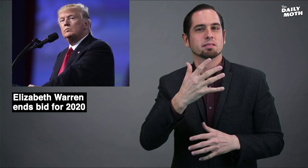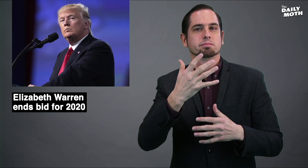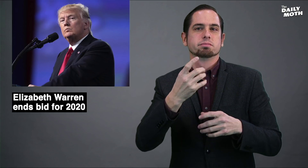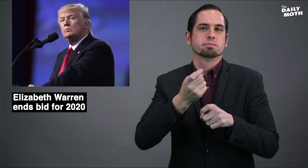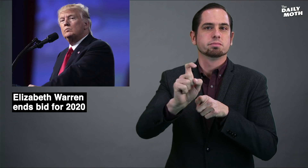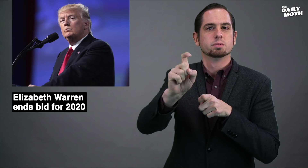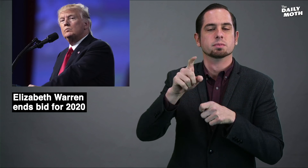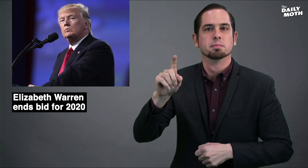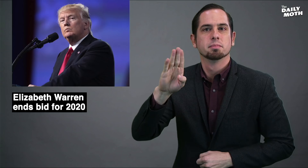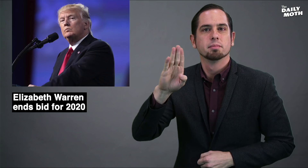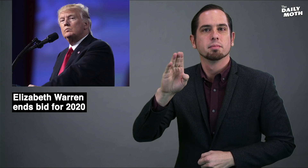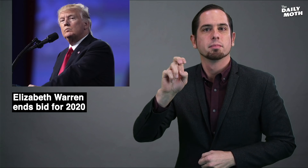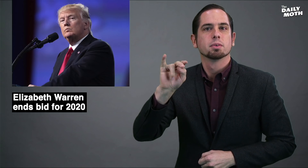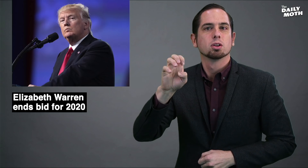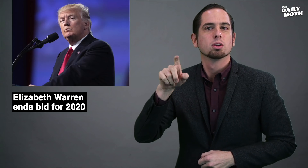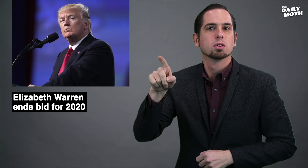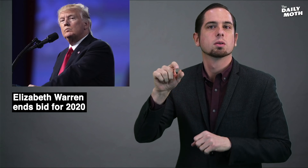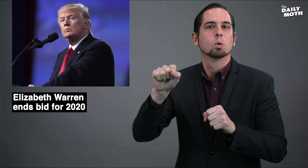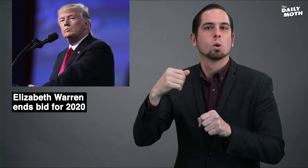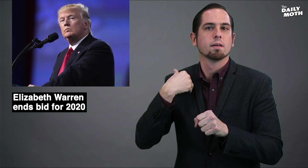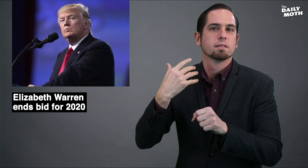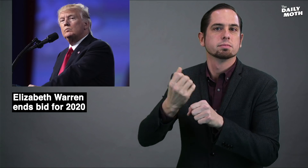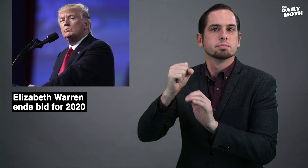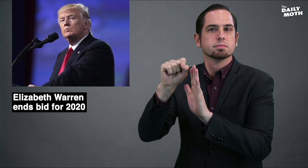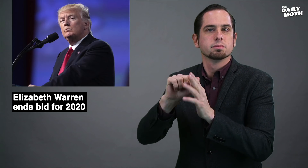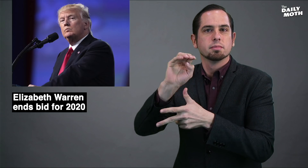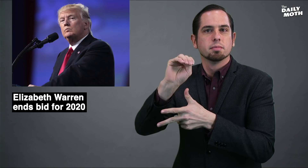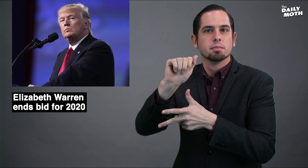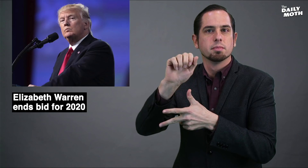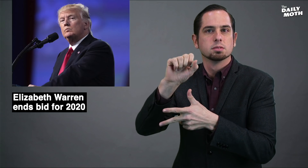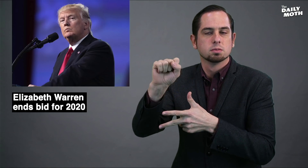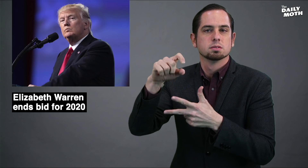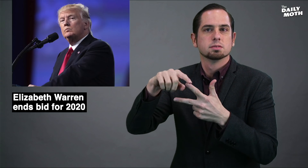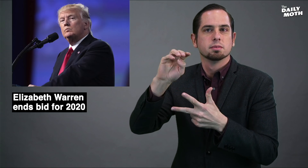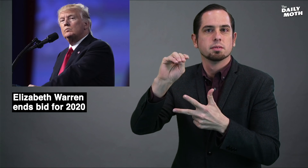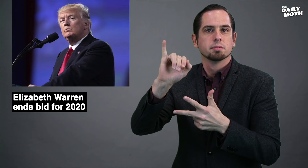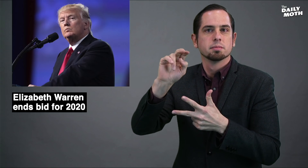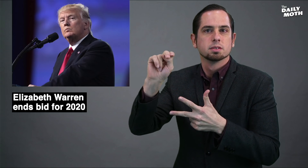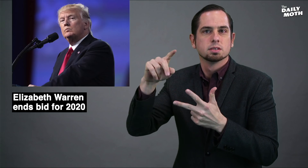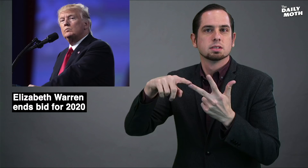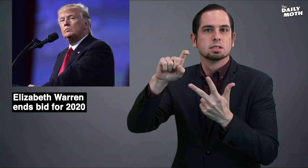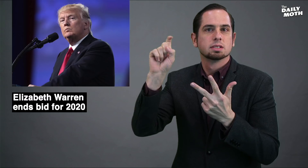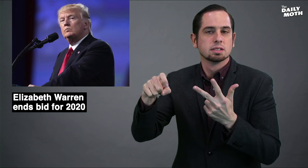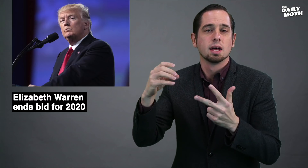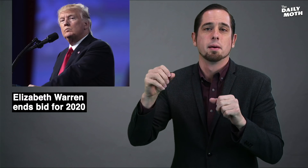it cost Bernie Massachusetts, Minnesota and Texas and